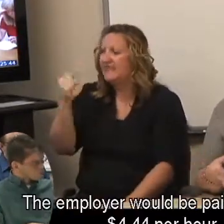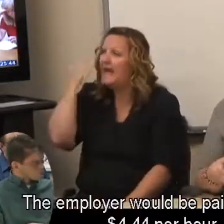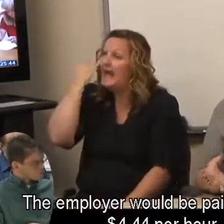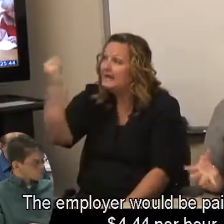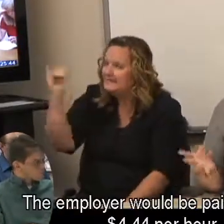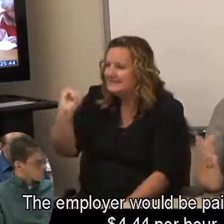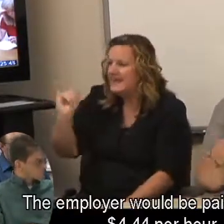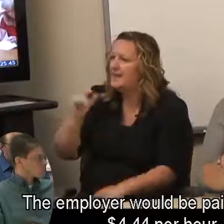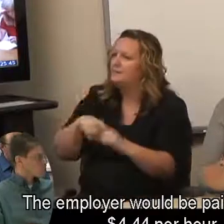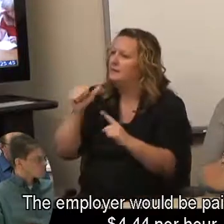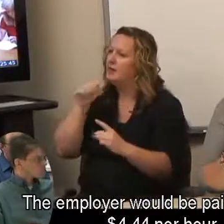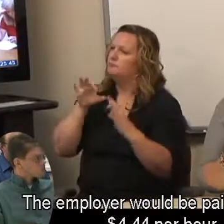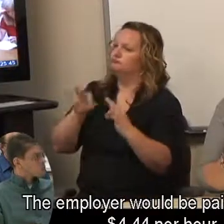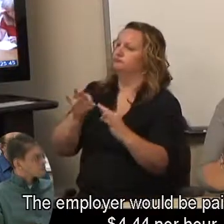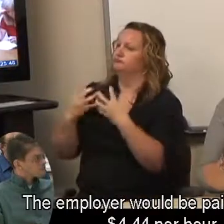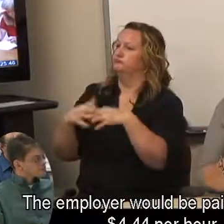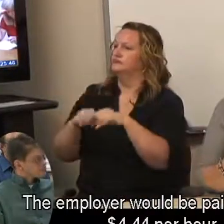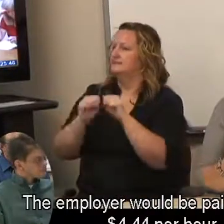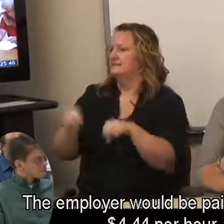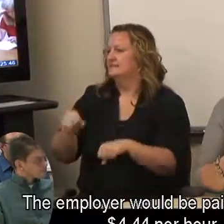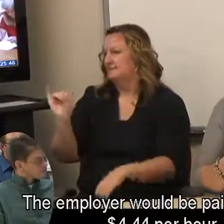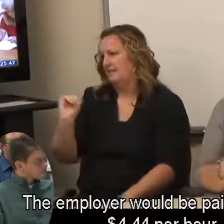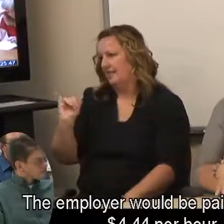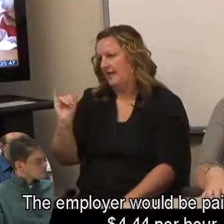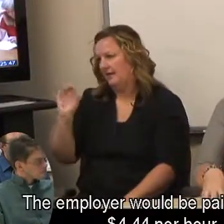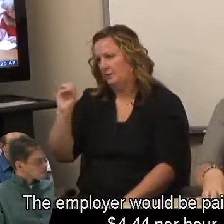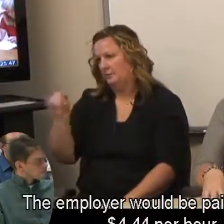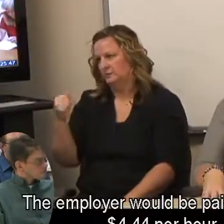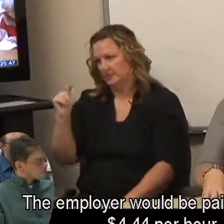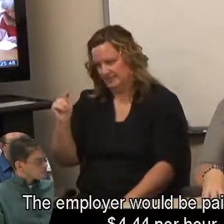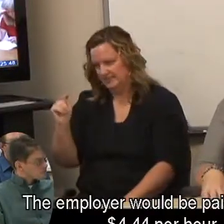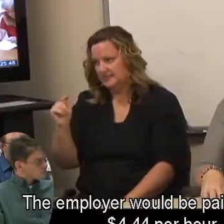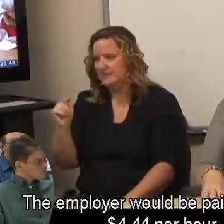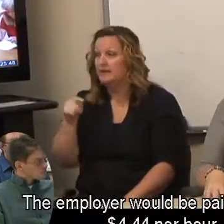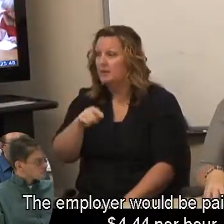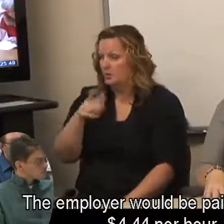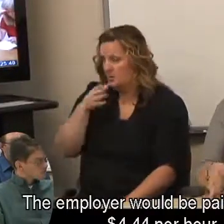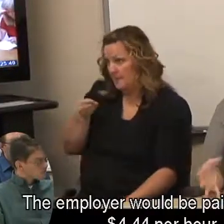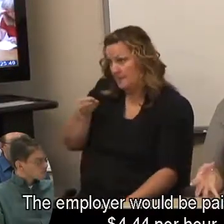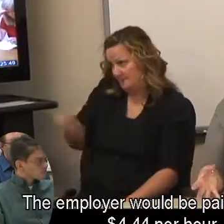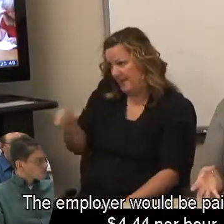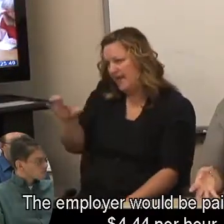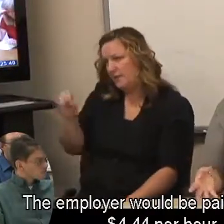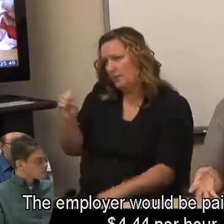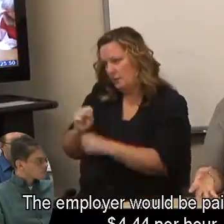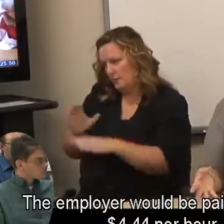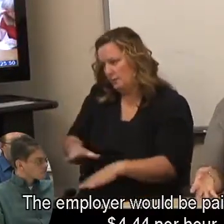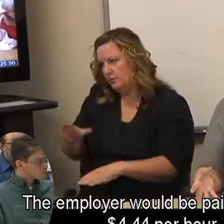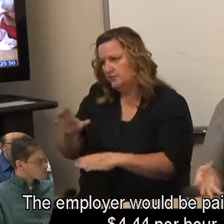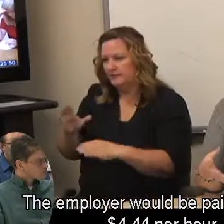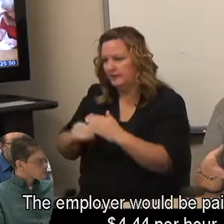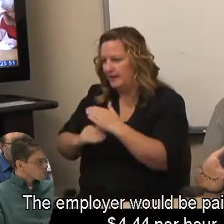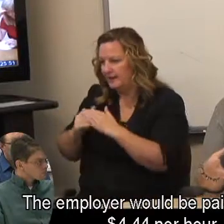The employer would be paid up to this $4.44 per hour